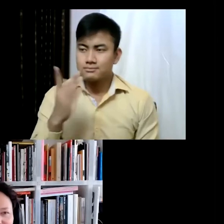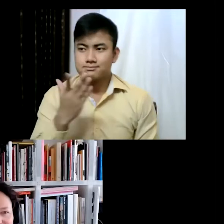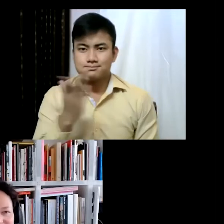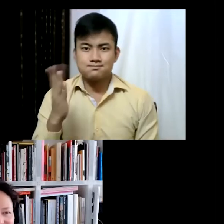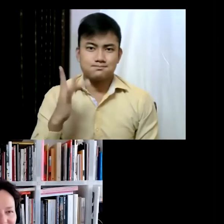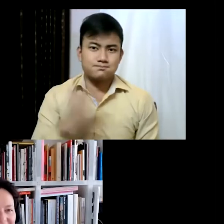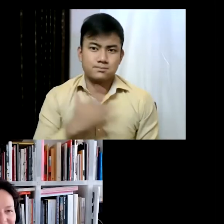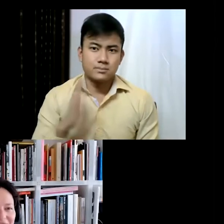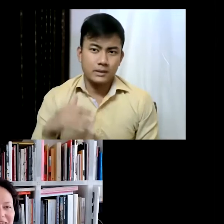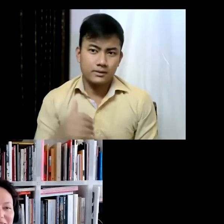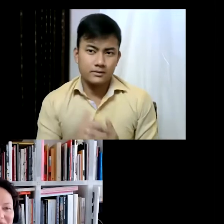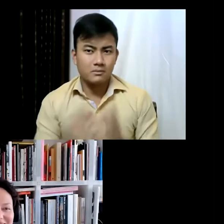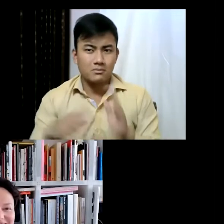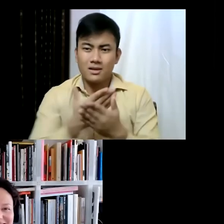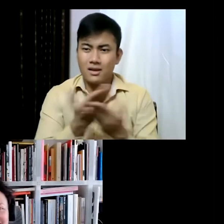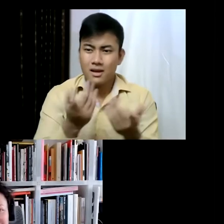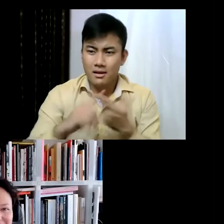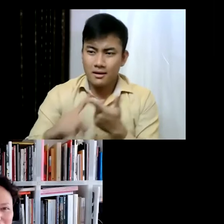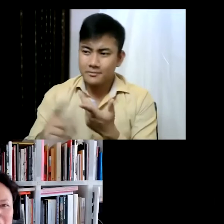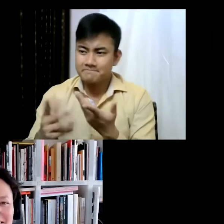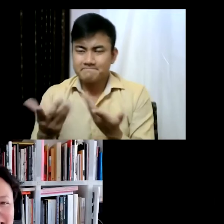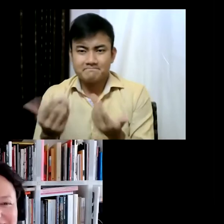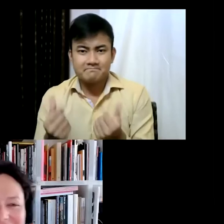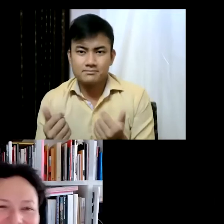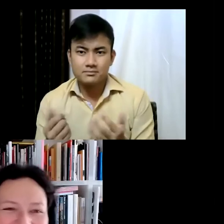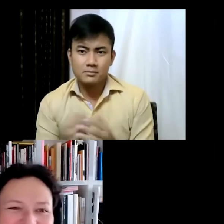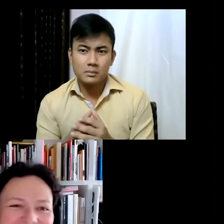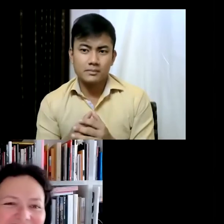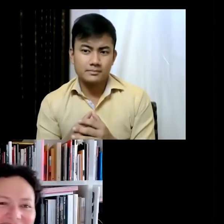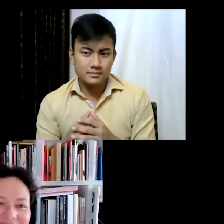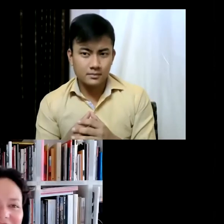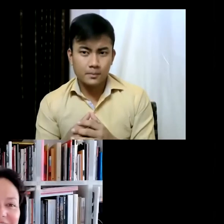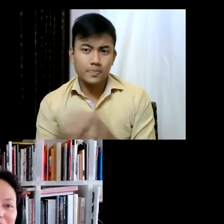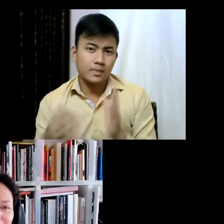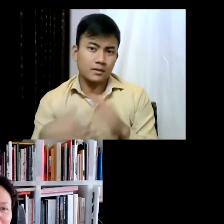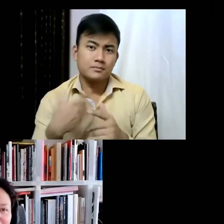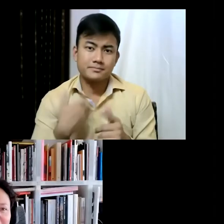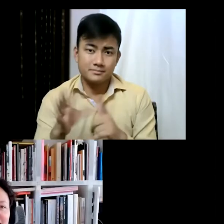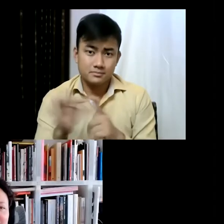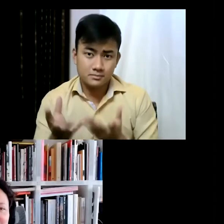but it's nothing you know, Venice still had paper tickets... so I think there are small things that